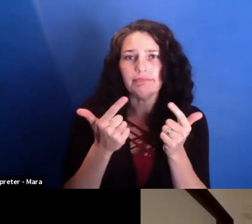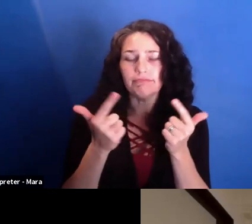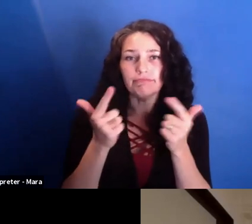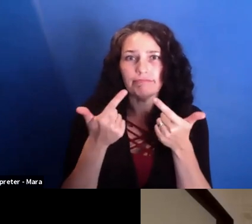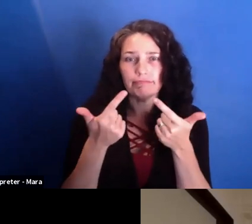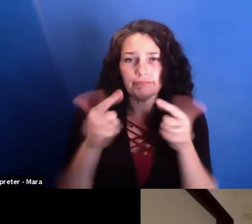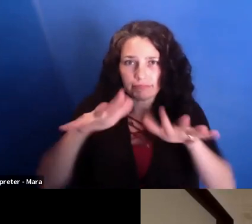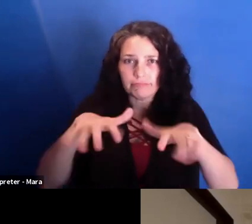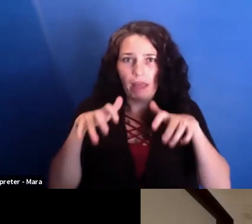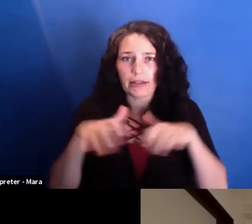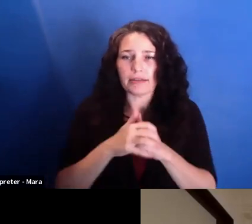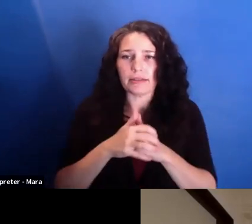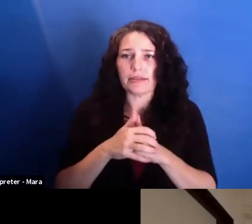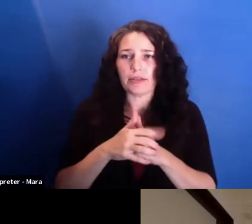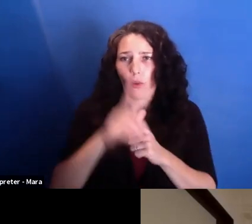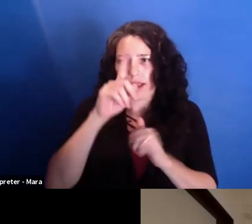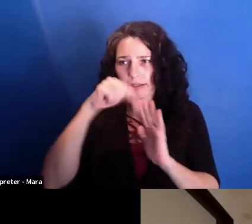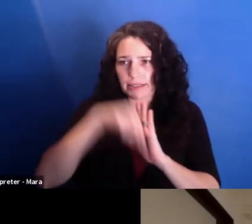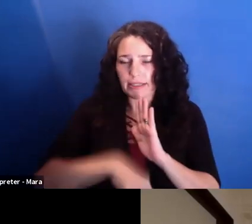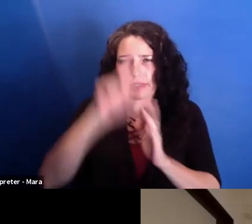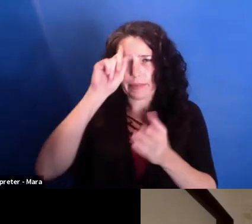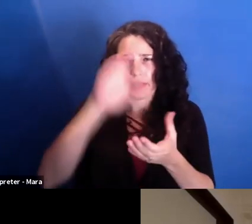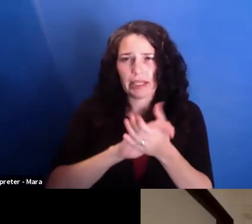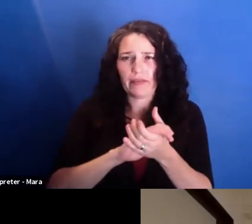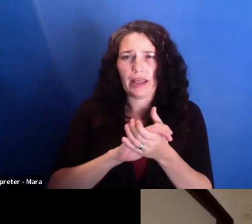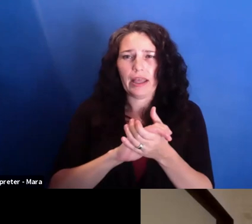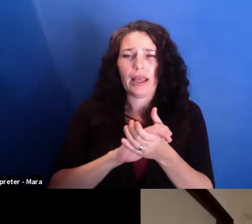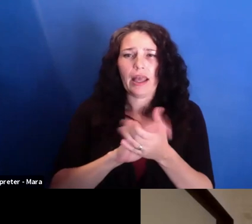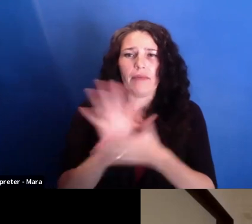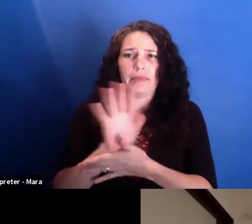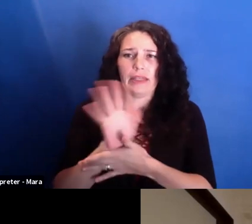has to be as strong for the university professor